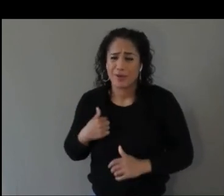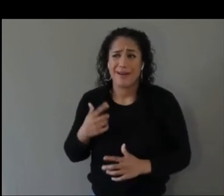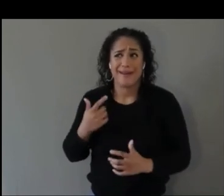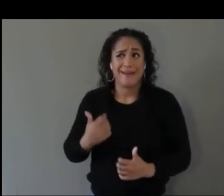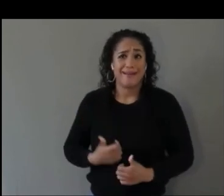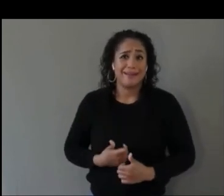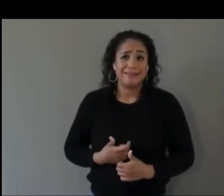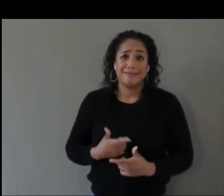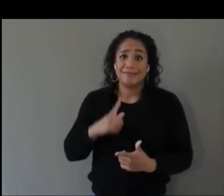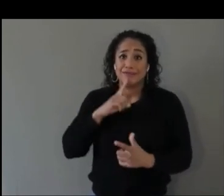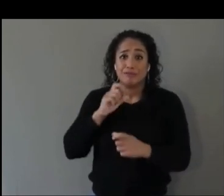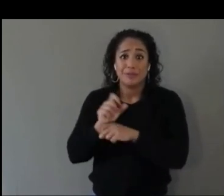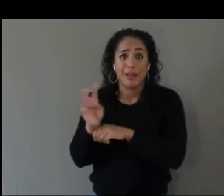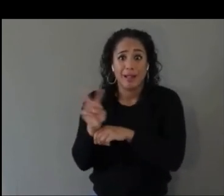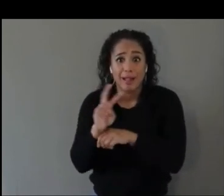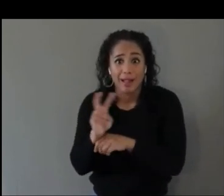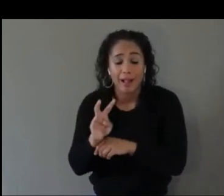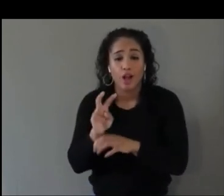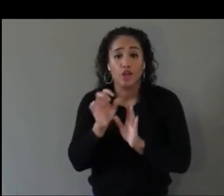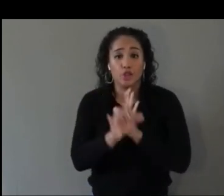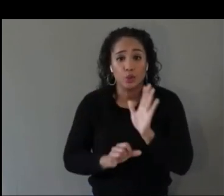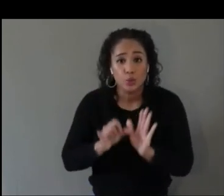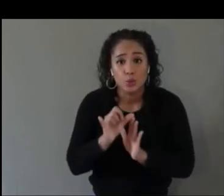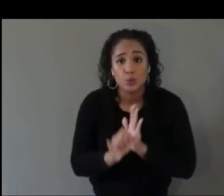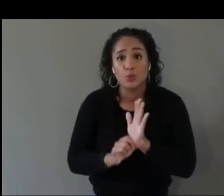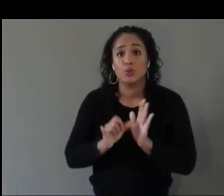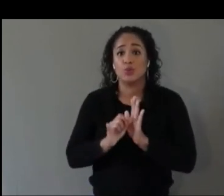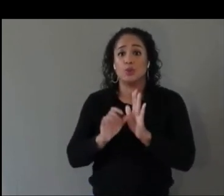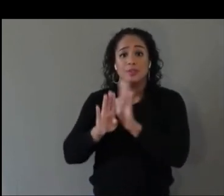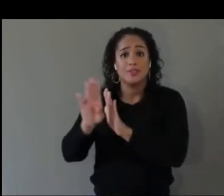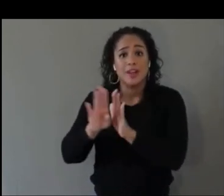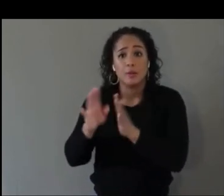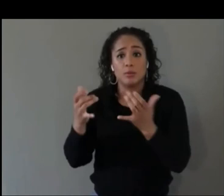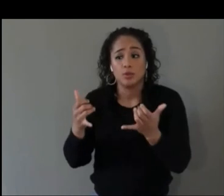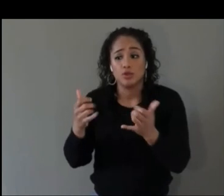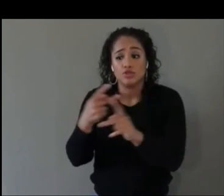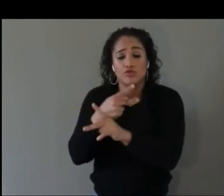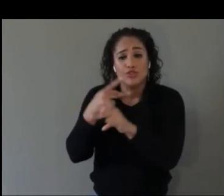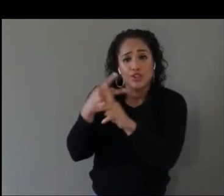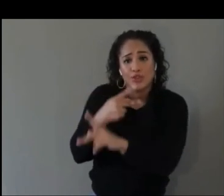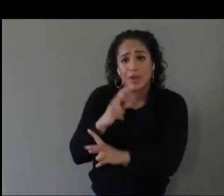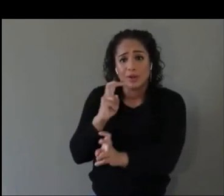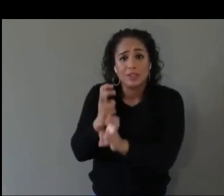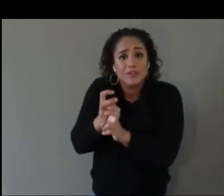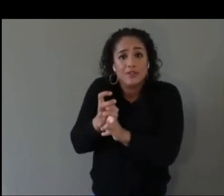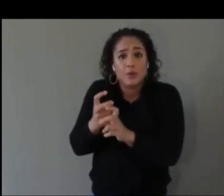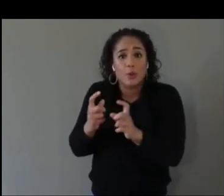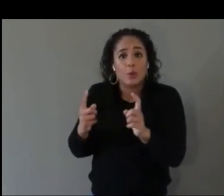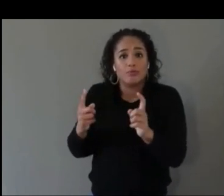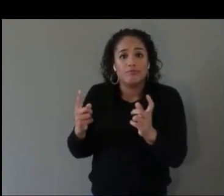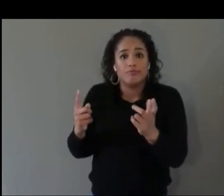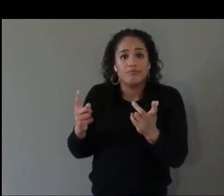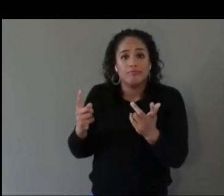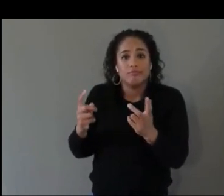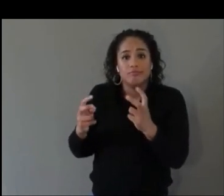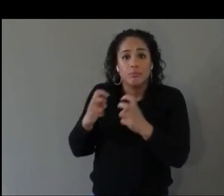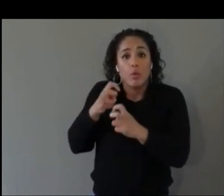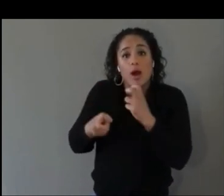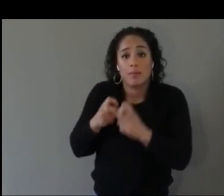who were trying to figure out difficult problems and having those kinds of resources available for me and really